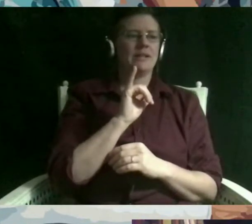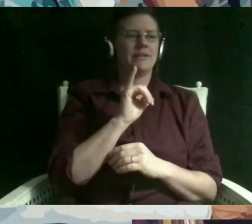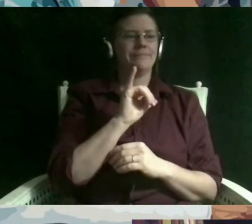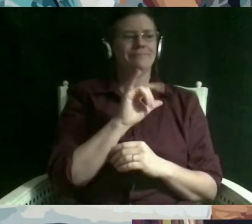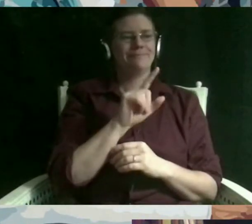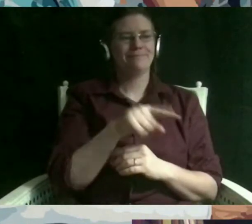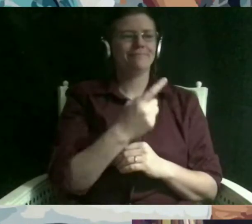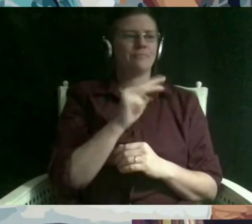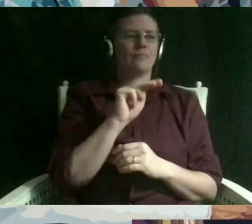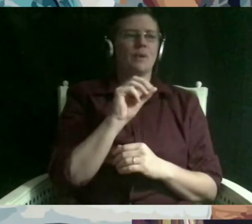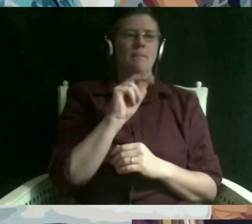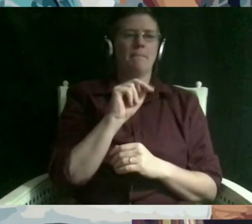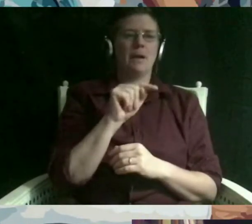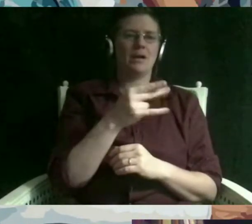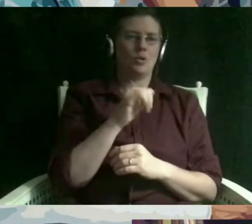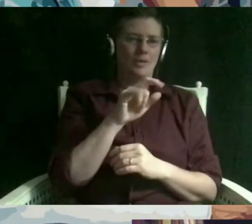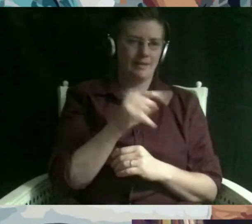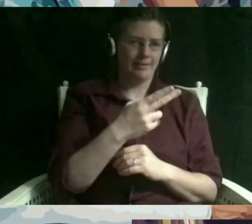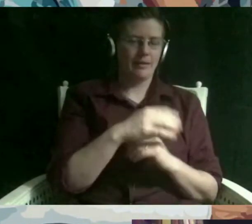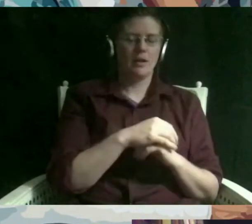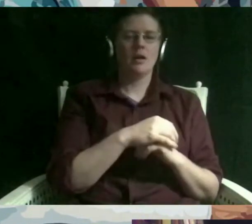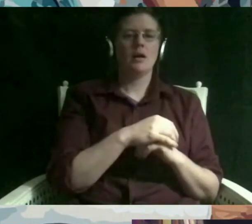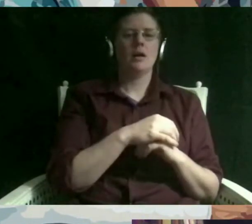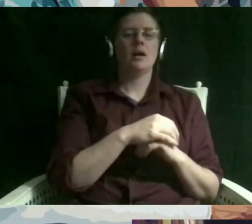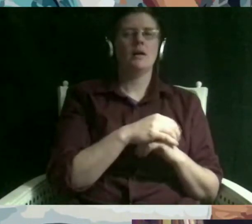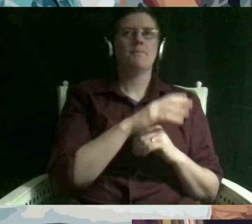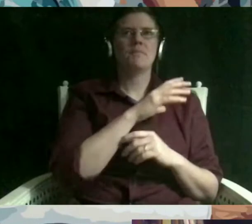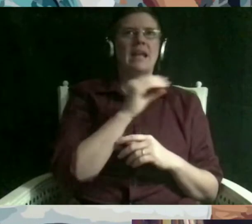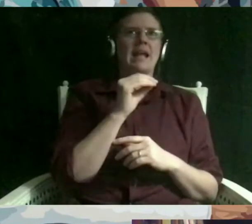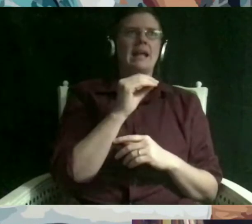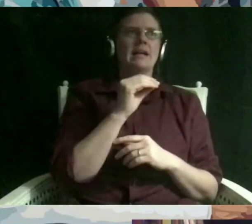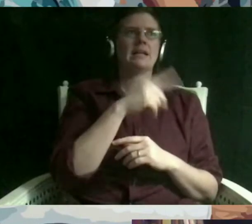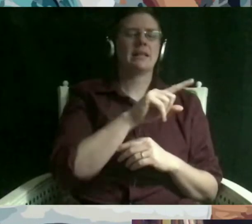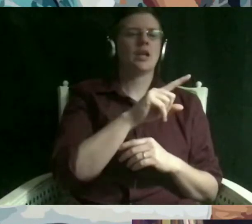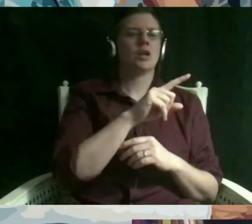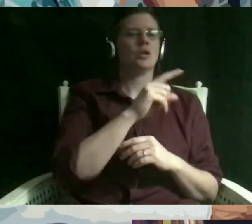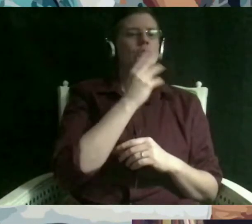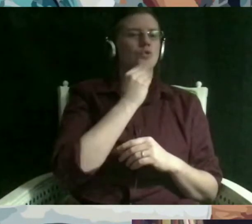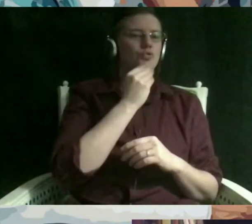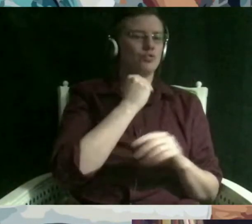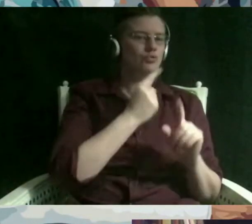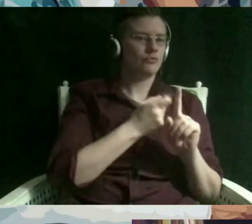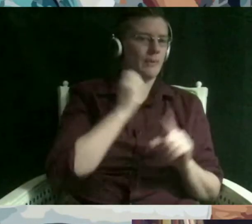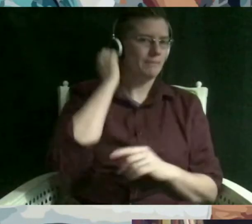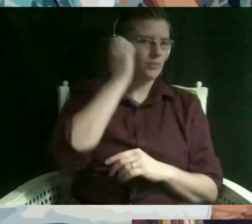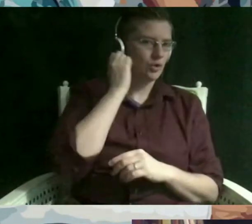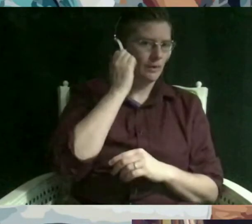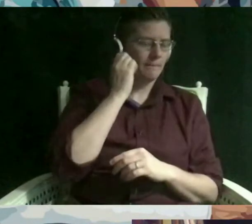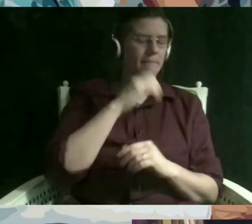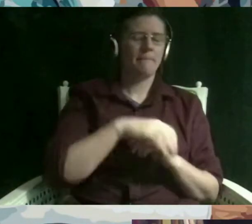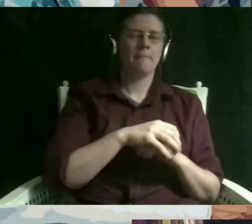portrays them as ashkenazi jews meaning jews of european descent they're often well to do